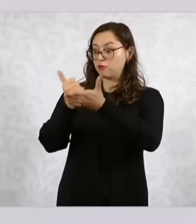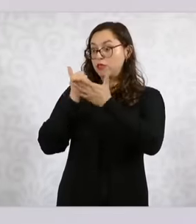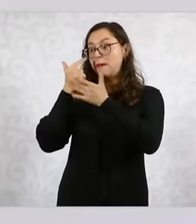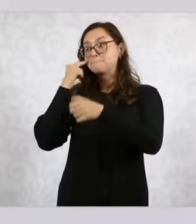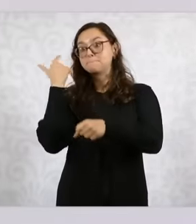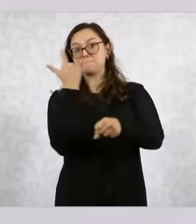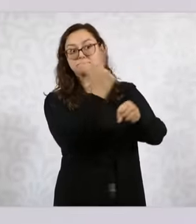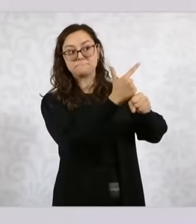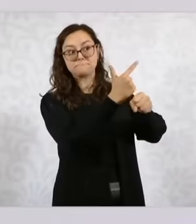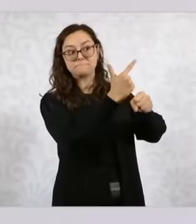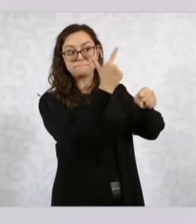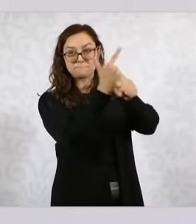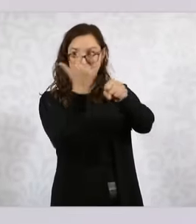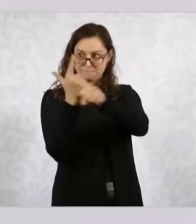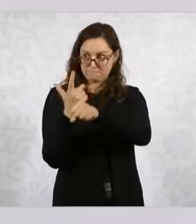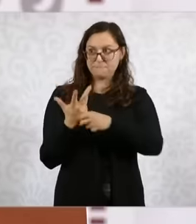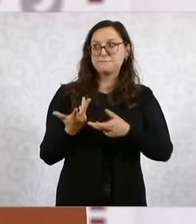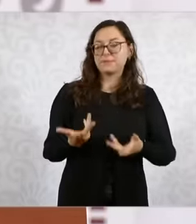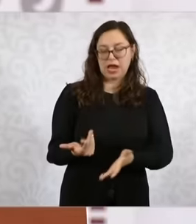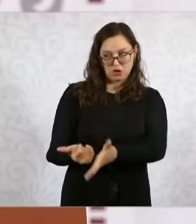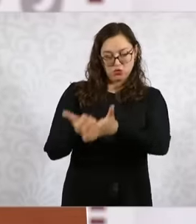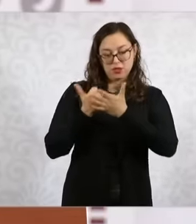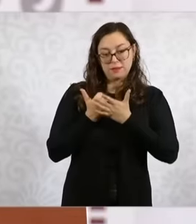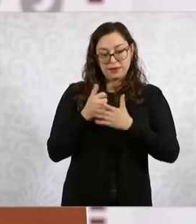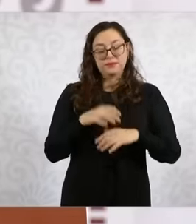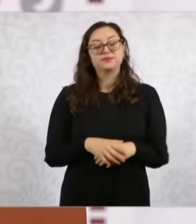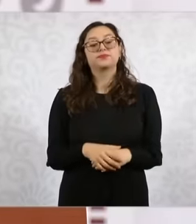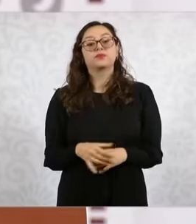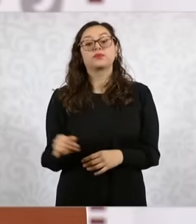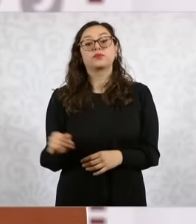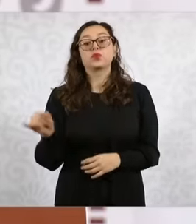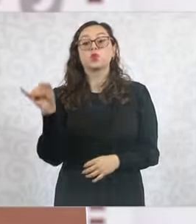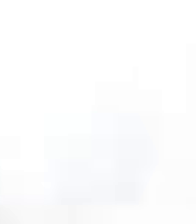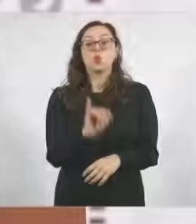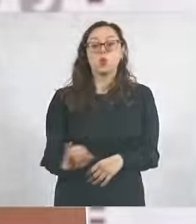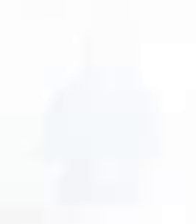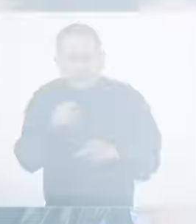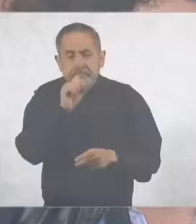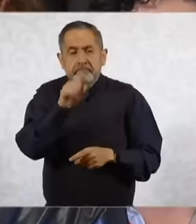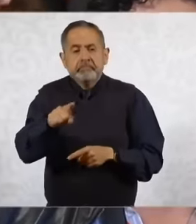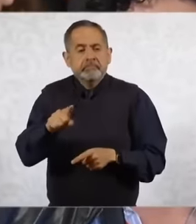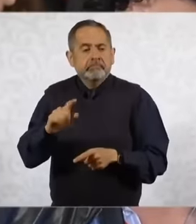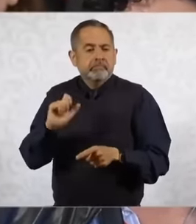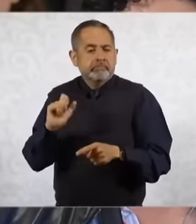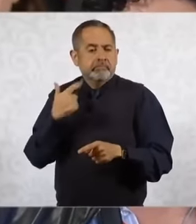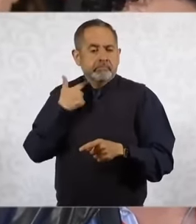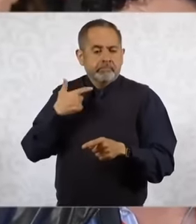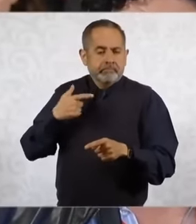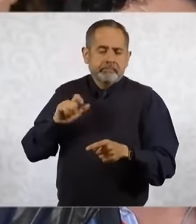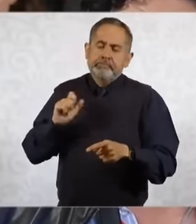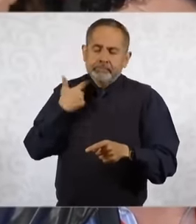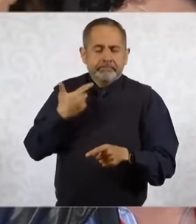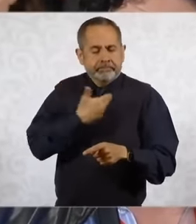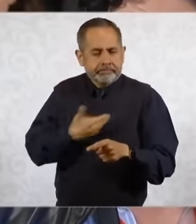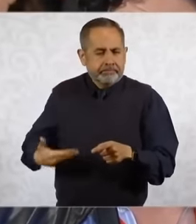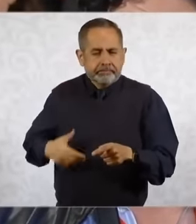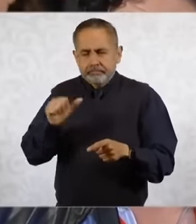amlo called media of misinformation and without Hesitations, Dr. Claudia responds